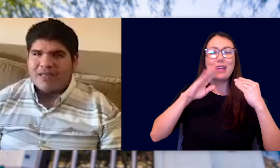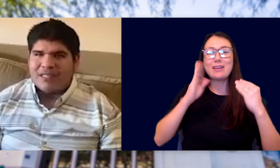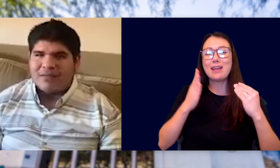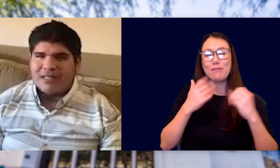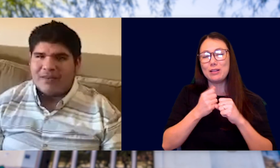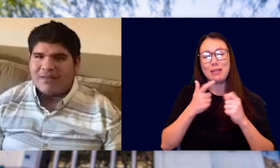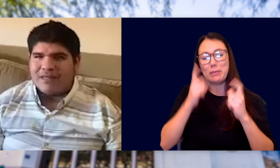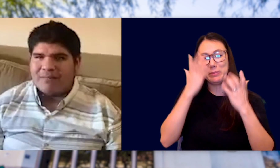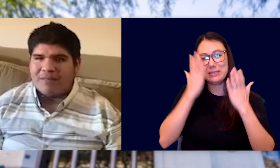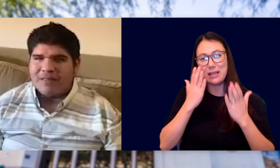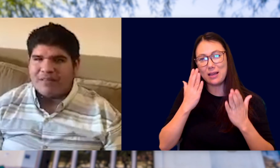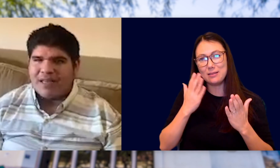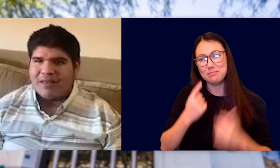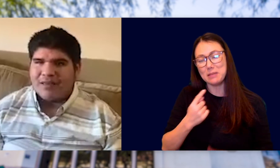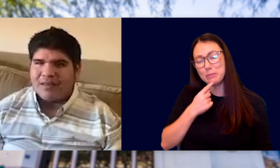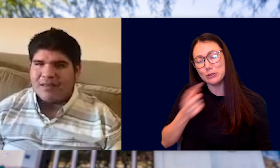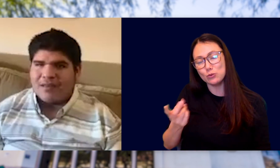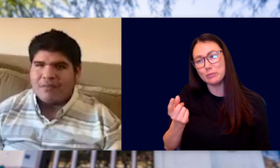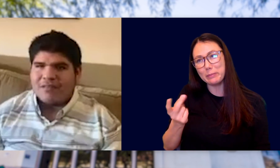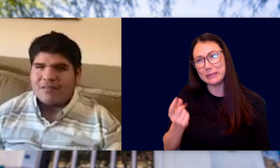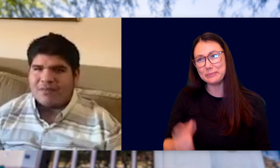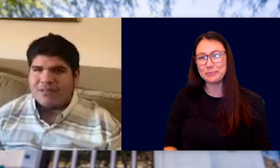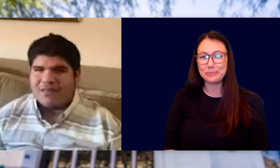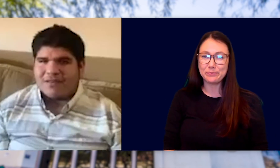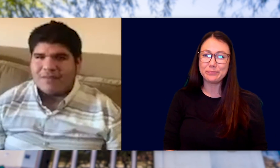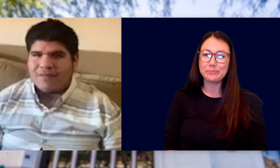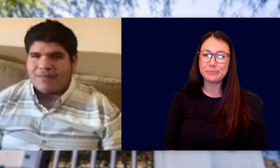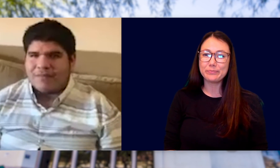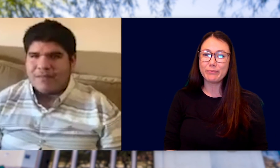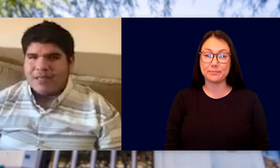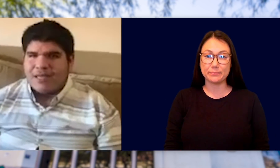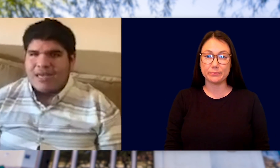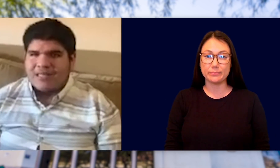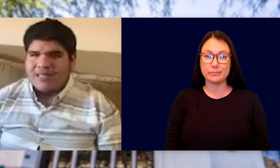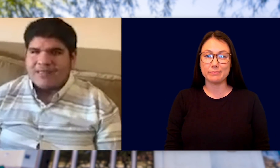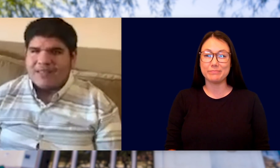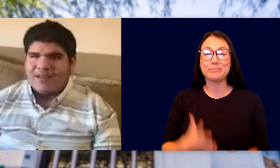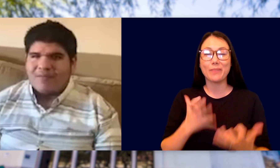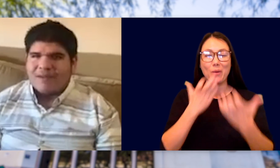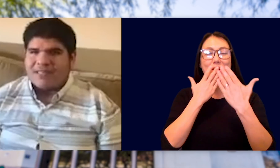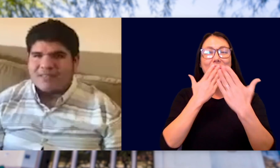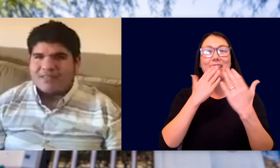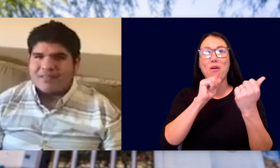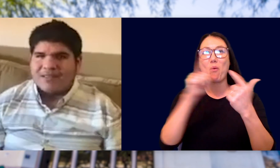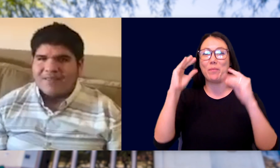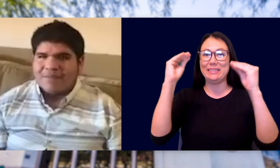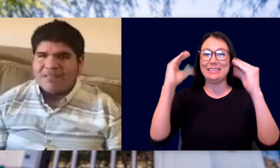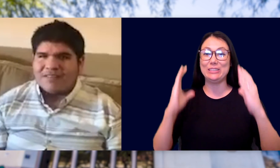AND SHE WOULD NEVER LET ME BE SAD. MISS YOU PUPSTER. I'D LIKE TO THANK ALL MY TEACHERS,